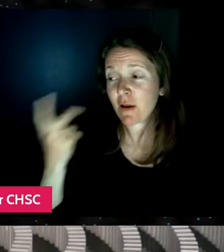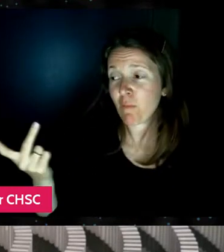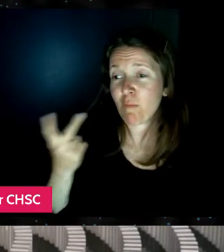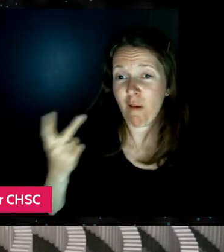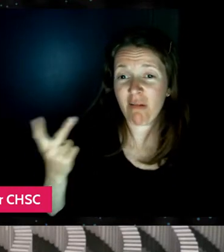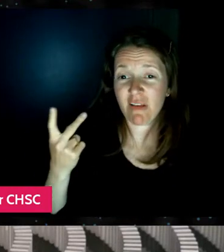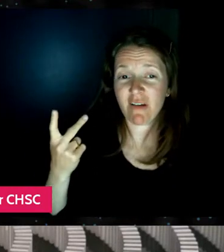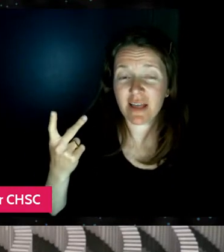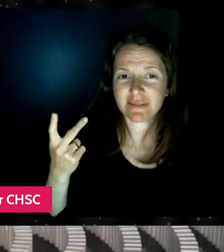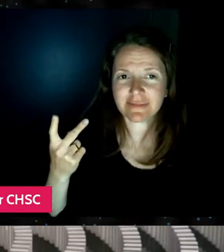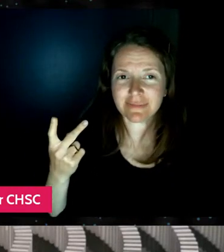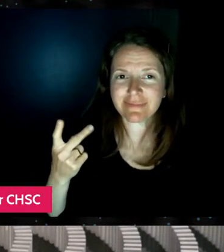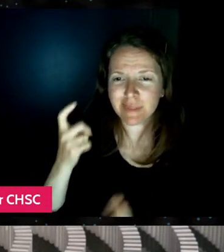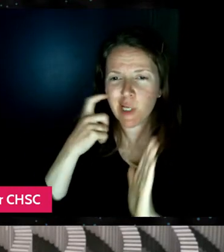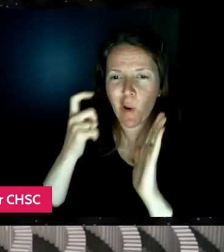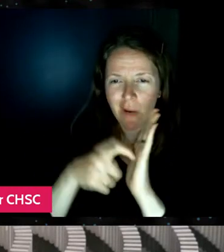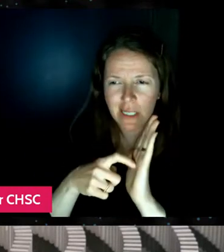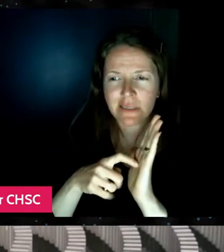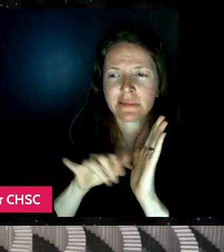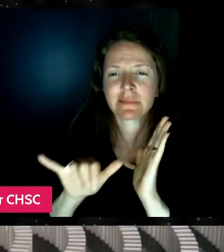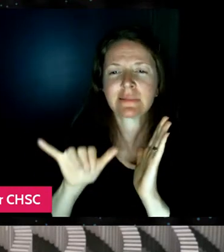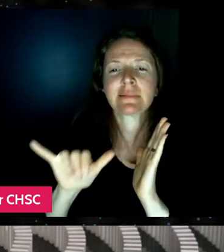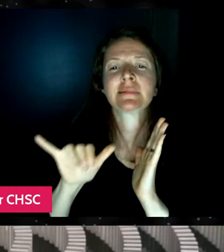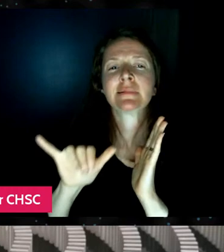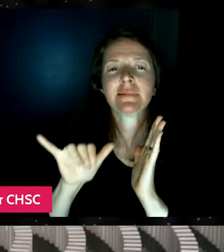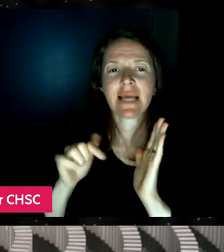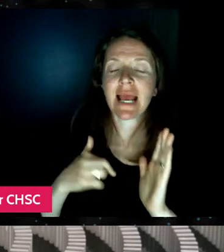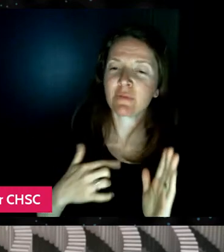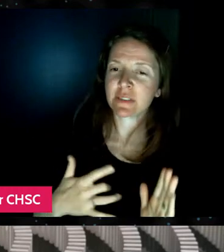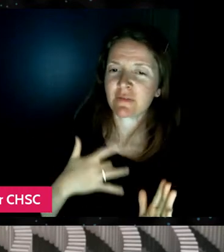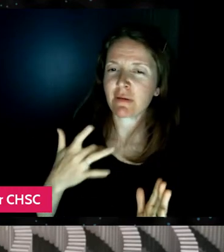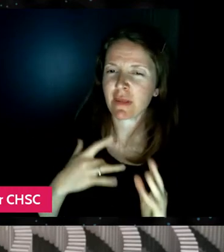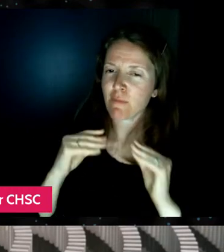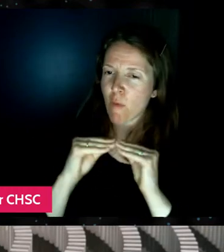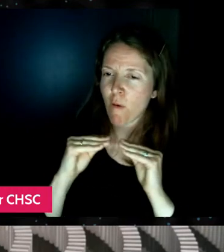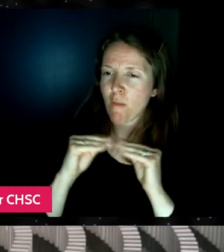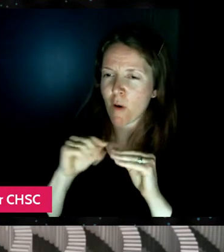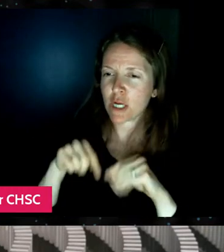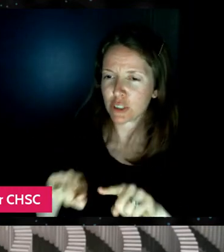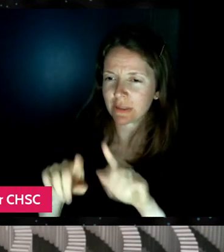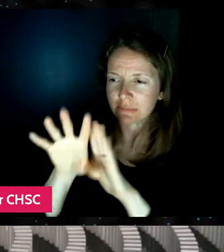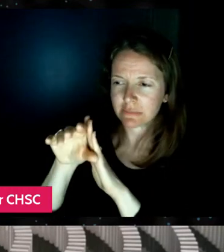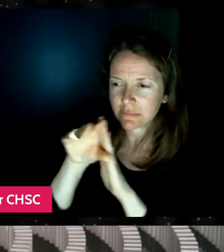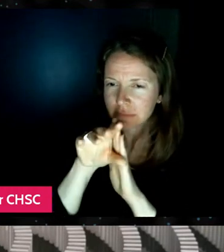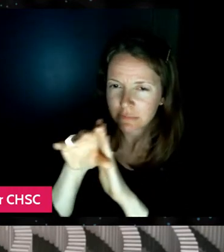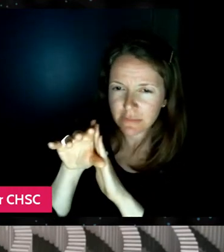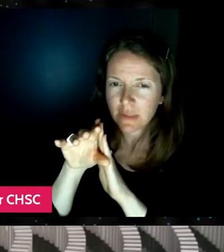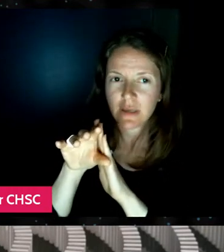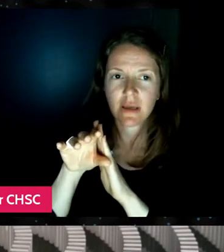and I was definitely sort of feeling it when we were shooting, was that there, this was like starting,